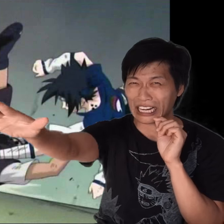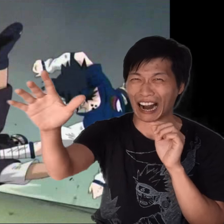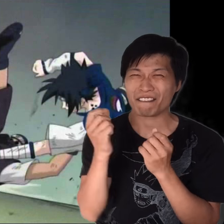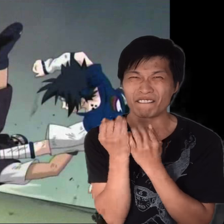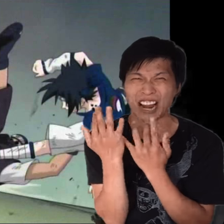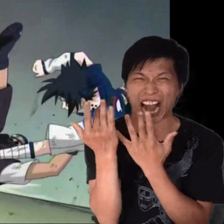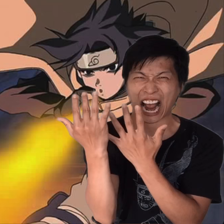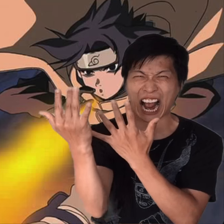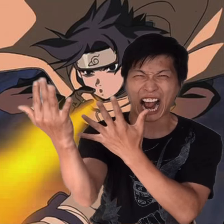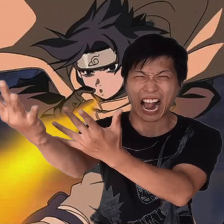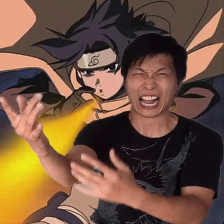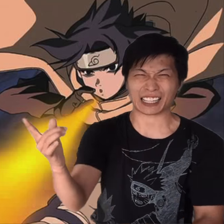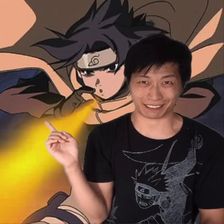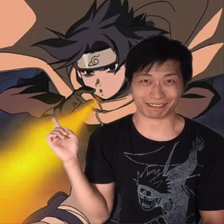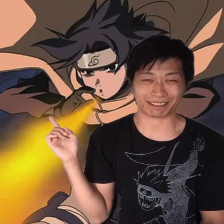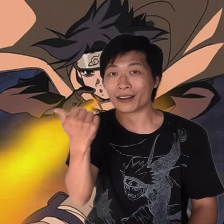Blowing fire from his mouth.